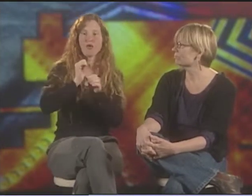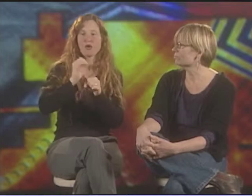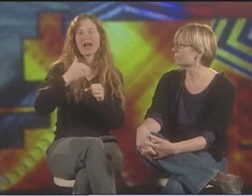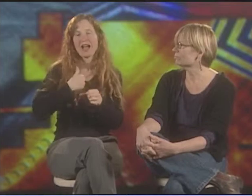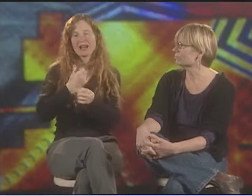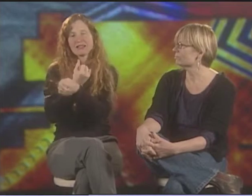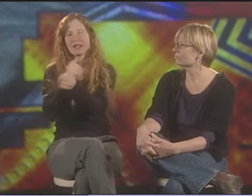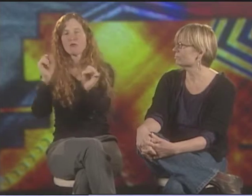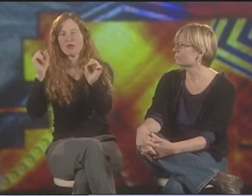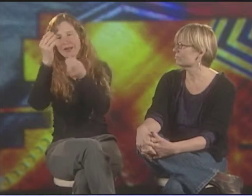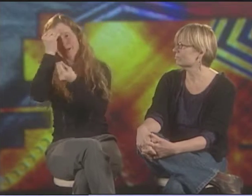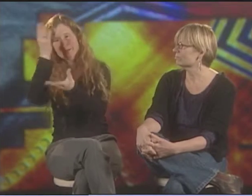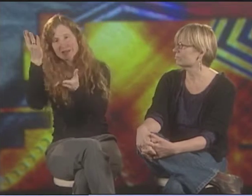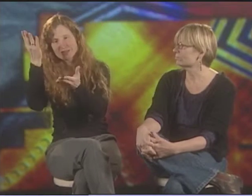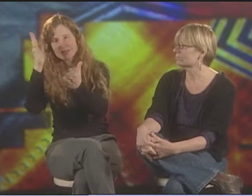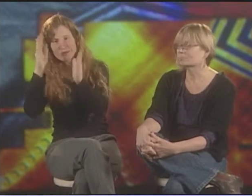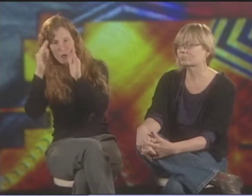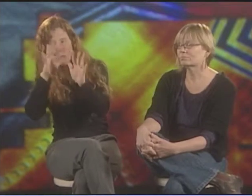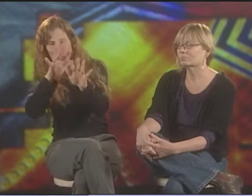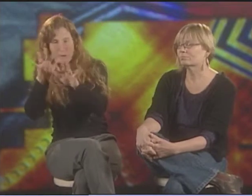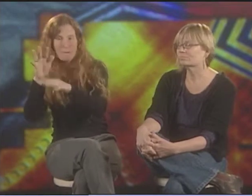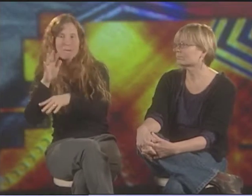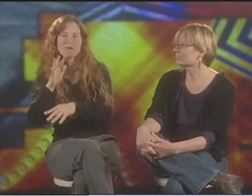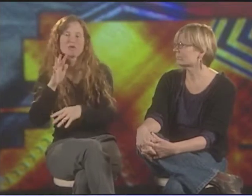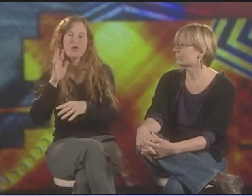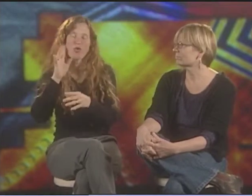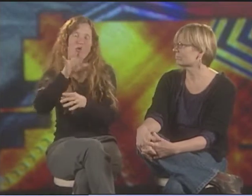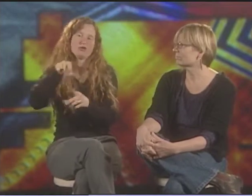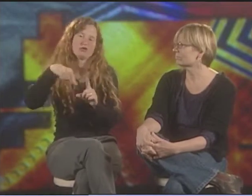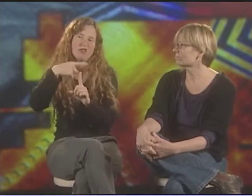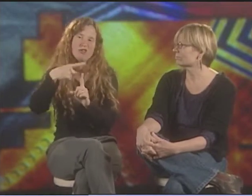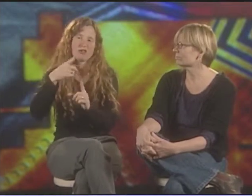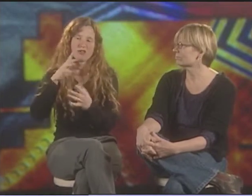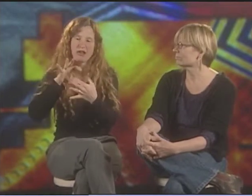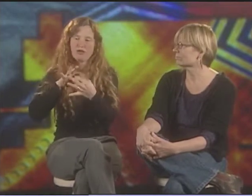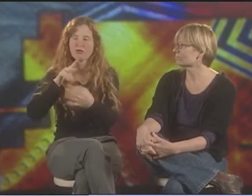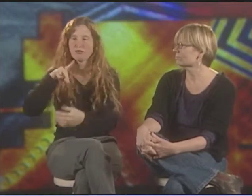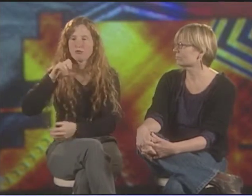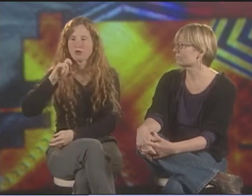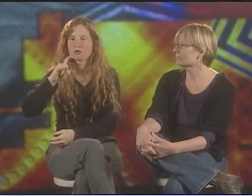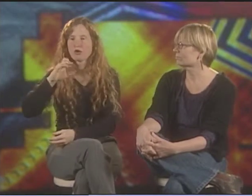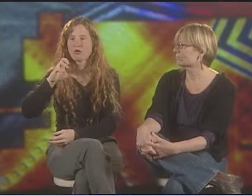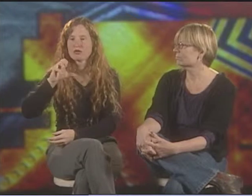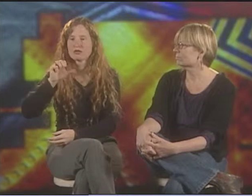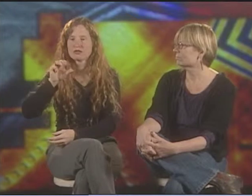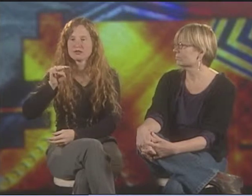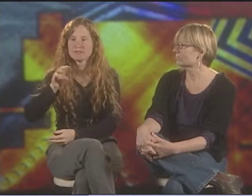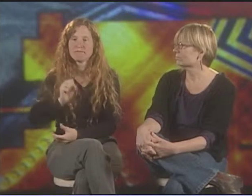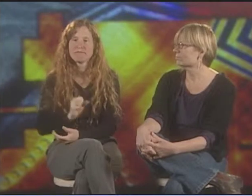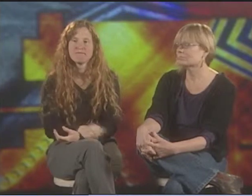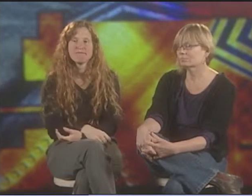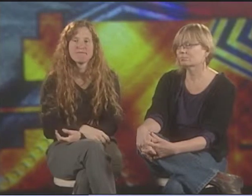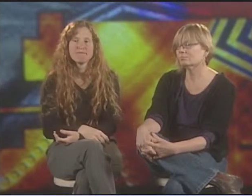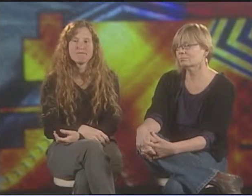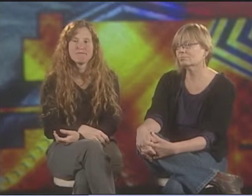AND SO SOMETIMES RESISTANCE ART HAS LIBERATION ELEMENTS WITHIN IT, AND THAT RELATES TO THE IDEA OF POST-COLONIALISM.